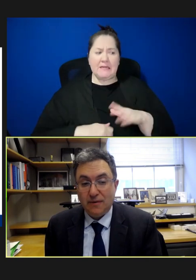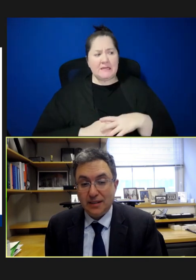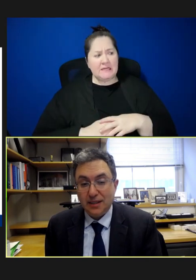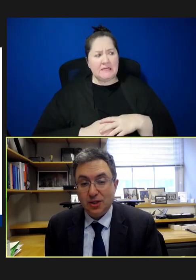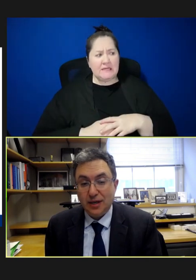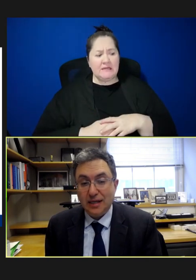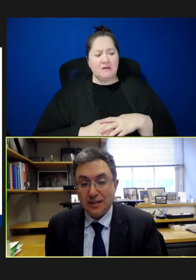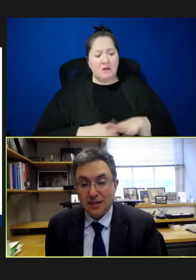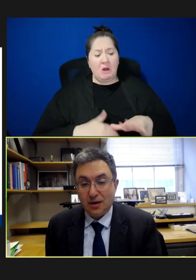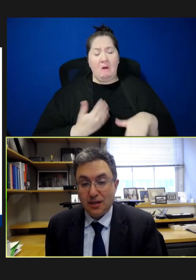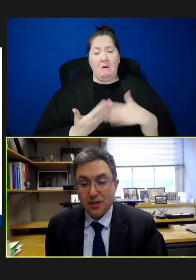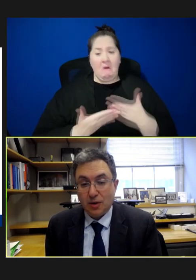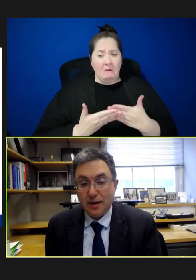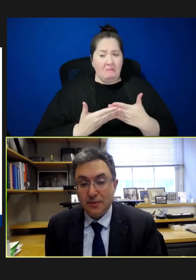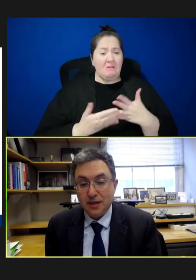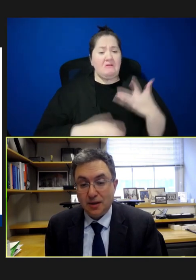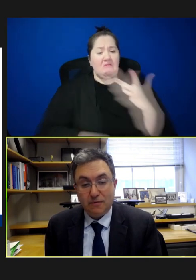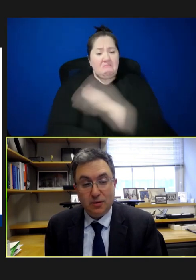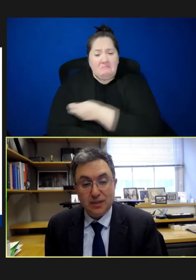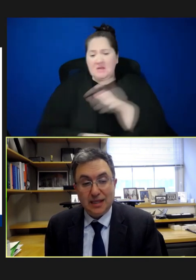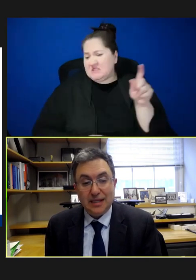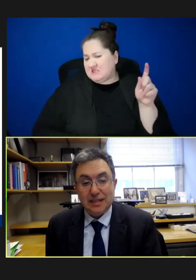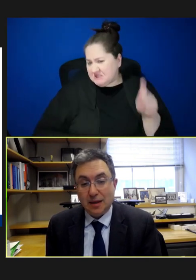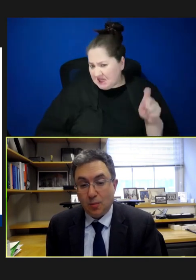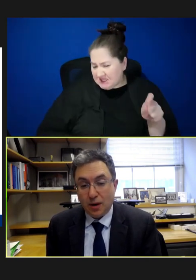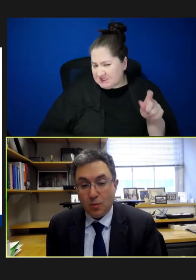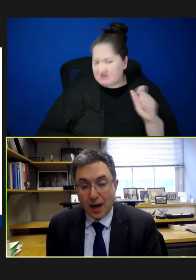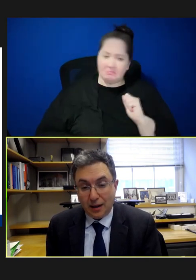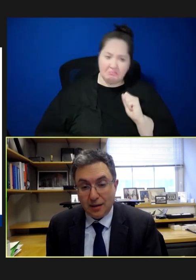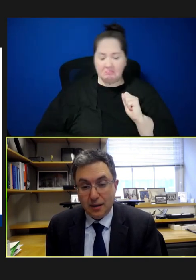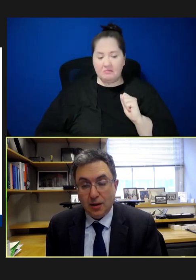vaccines are necessary," describes their views at least somewhat well,